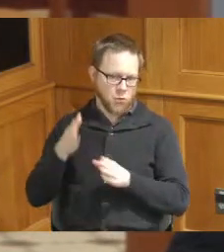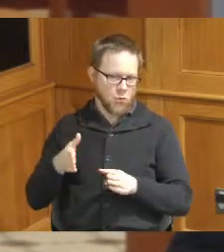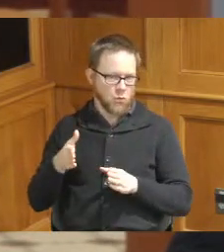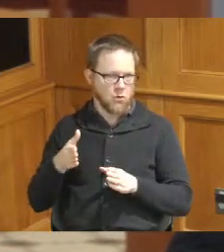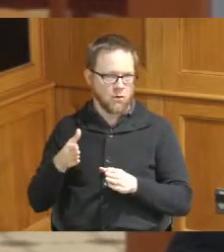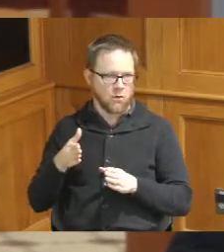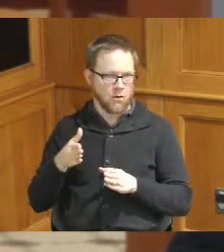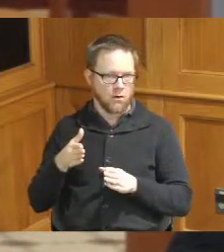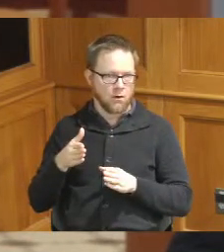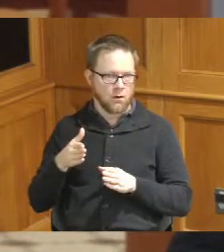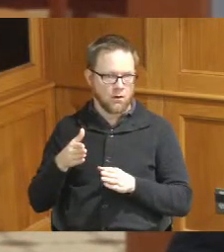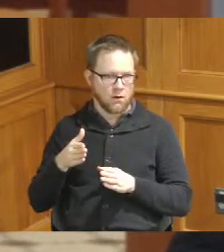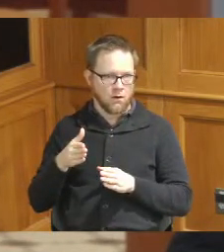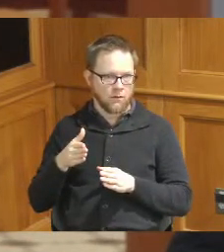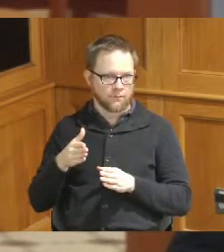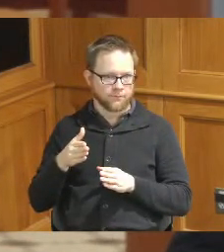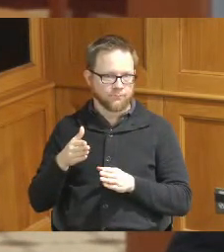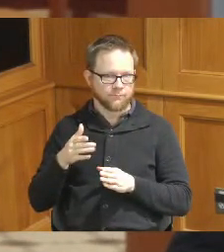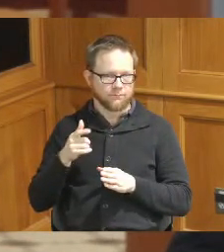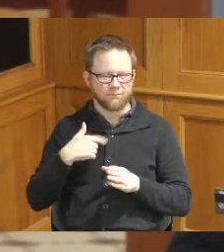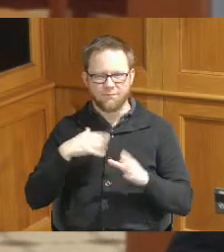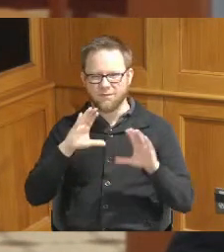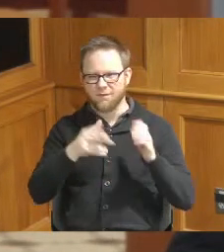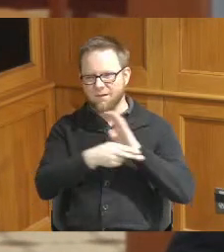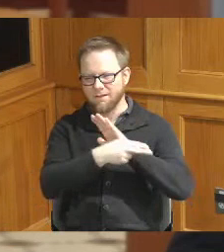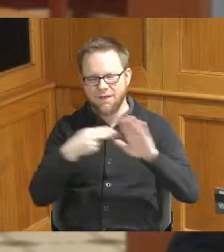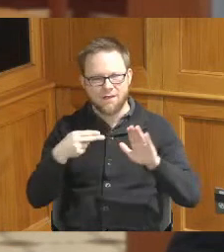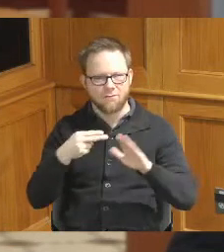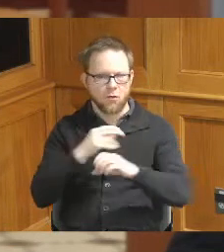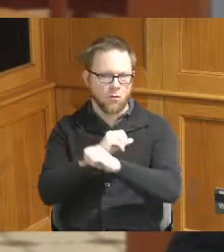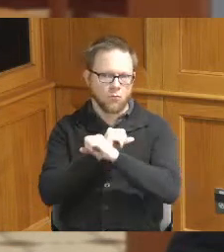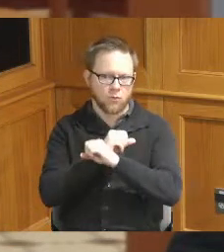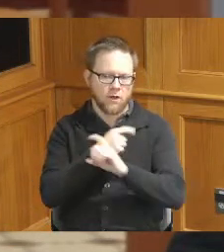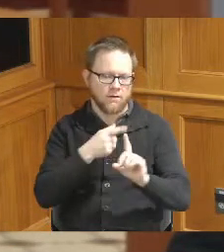I'm also I'm under the classification of protected by the Americans with Disabilities